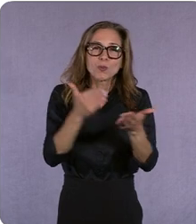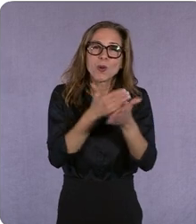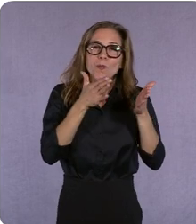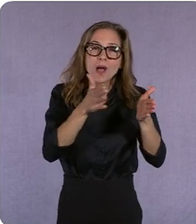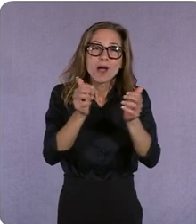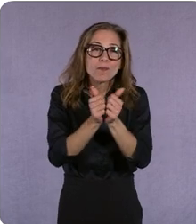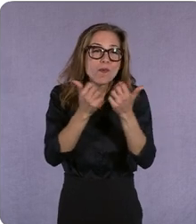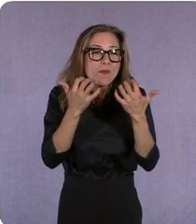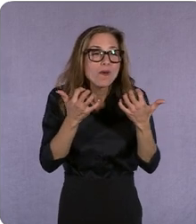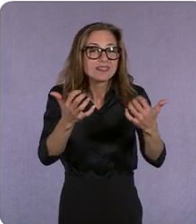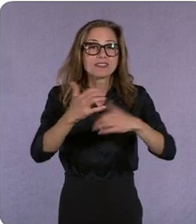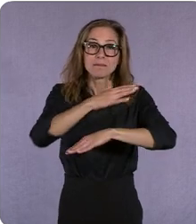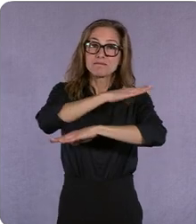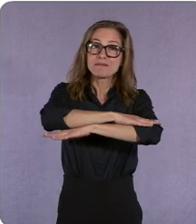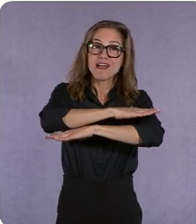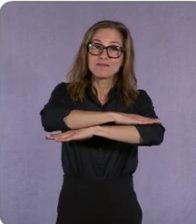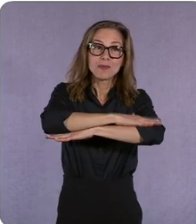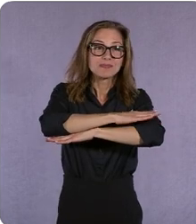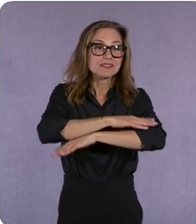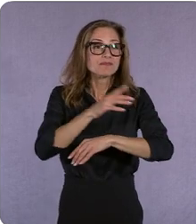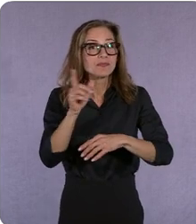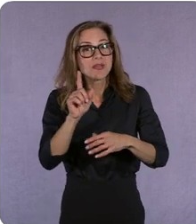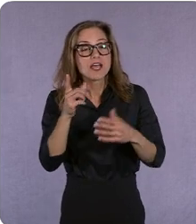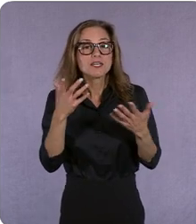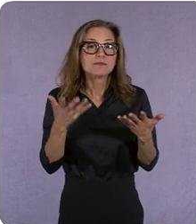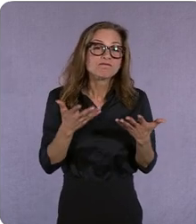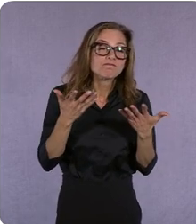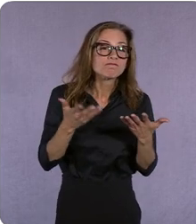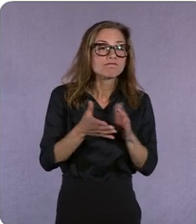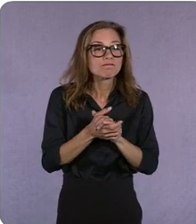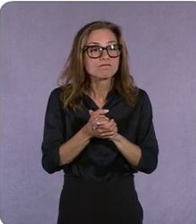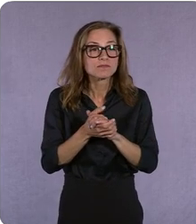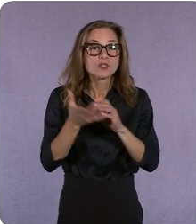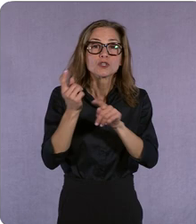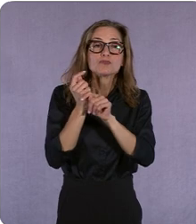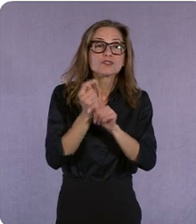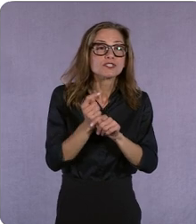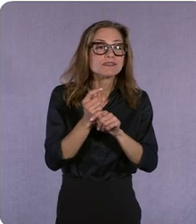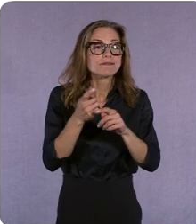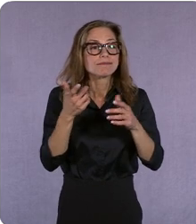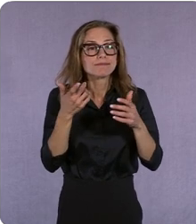you've you know you've in traditionally you're only there in a disruptive way right and i think